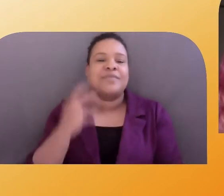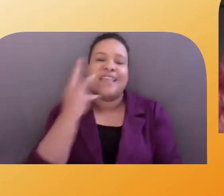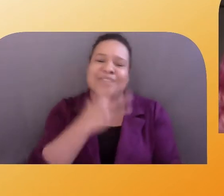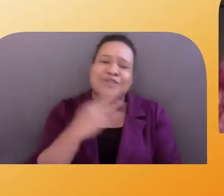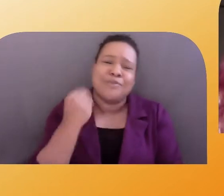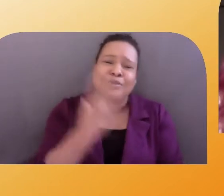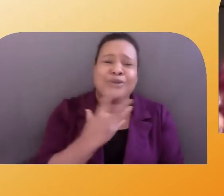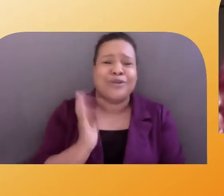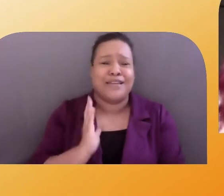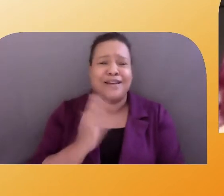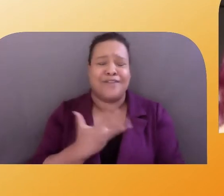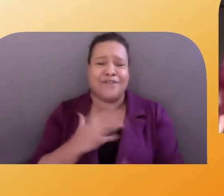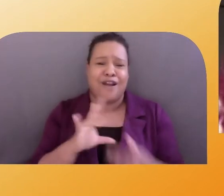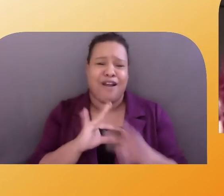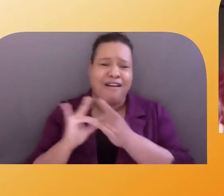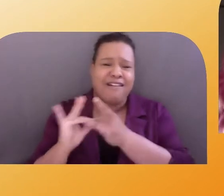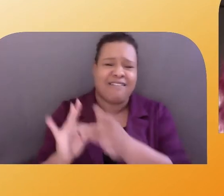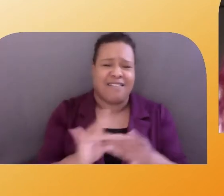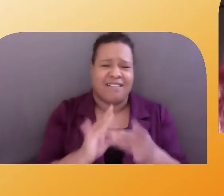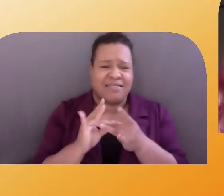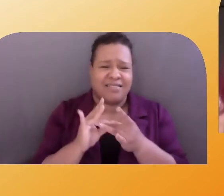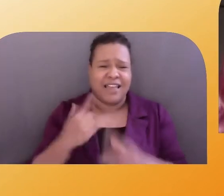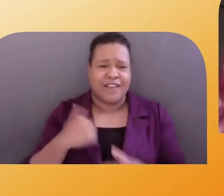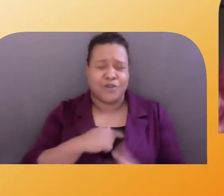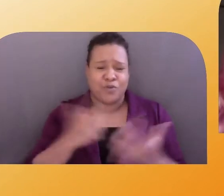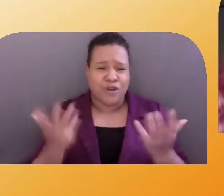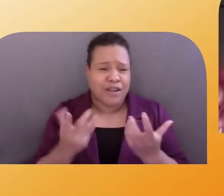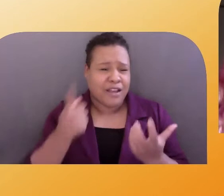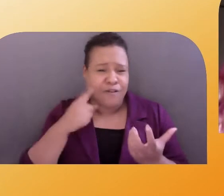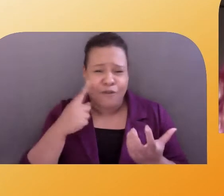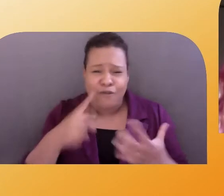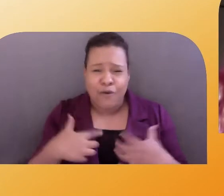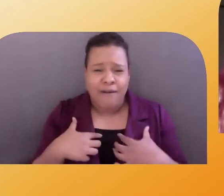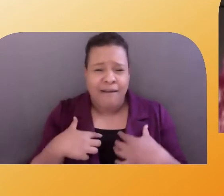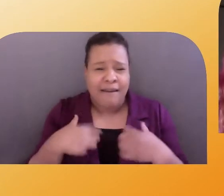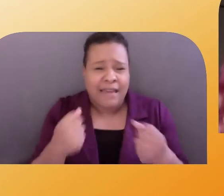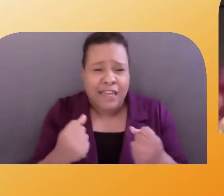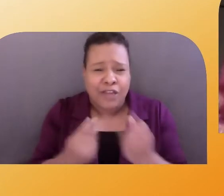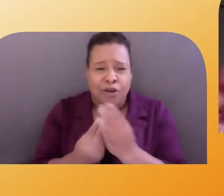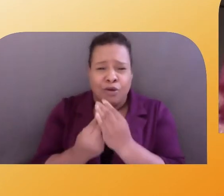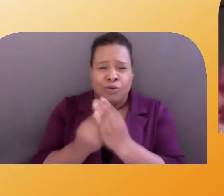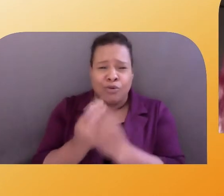We are here to heal together. We're here to grow together. And we're really here for one another.